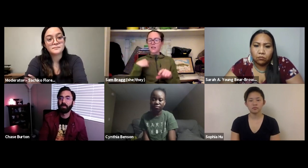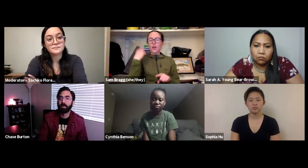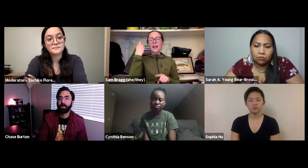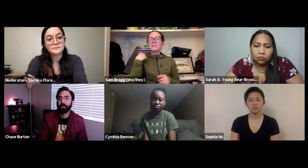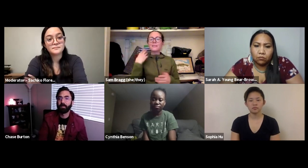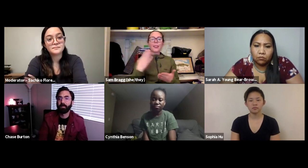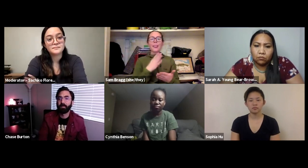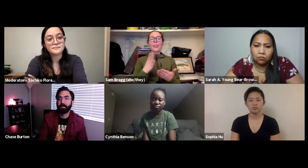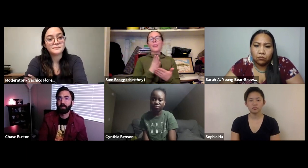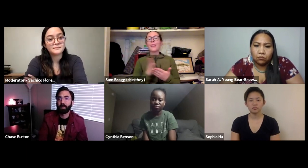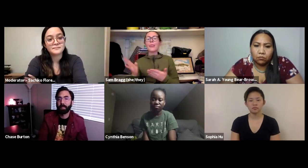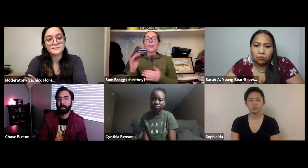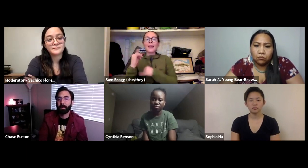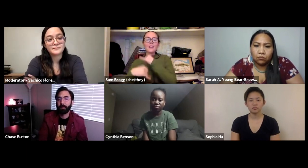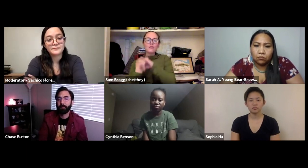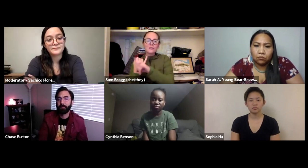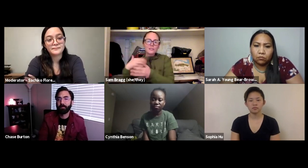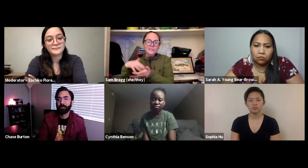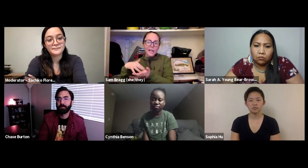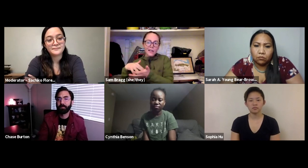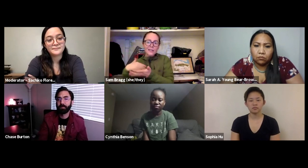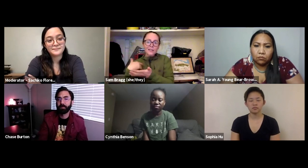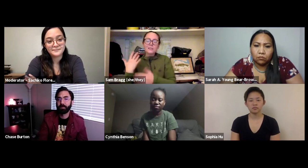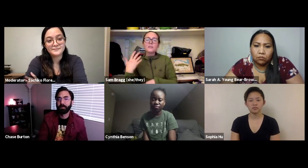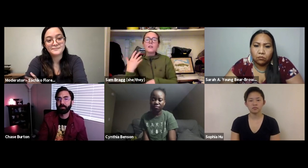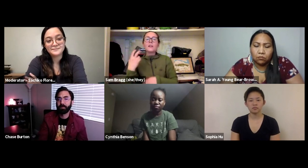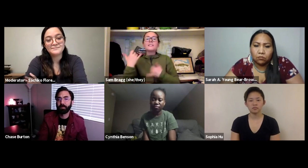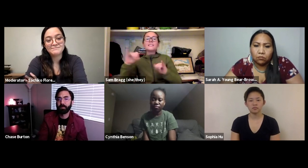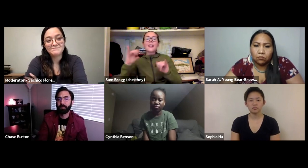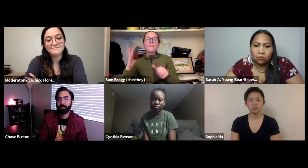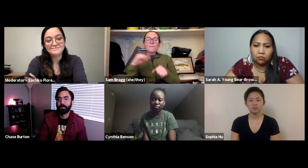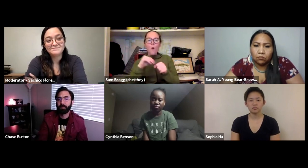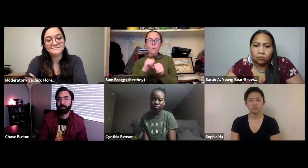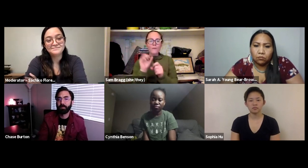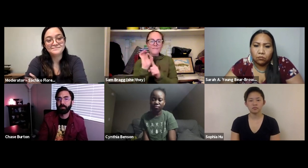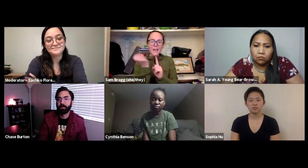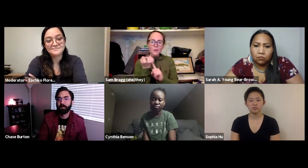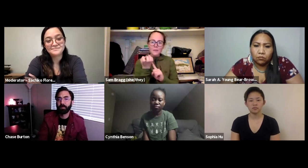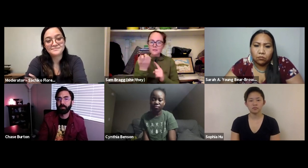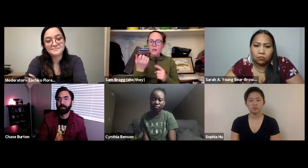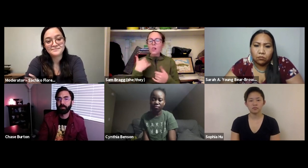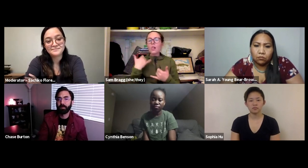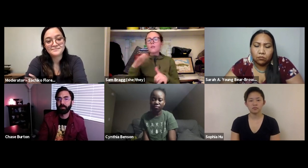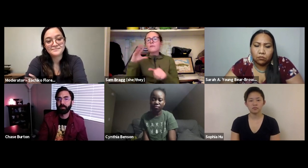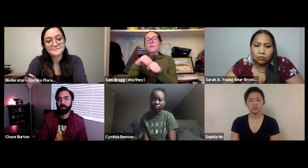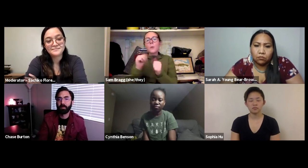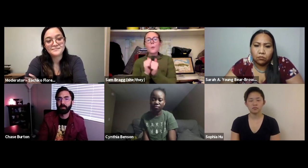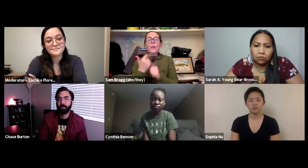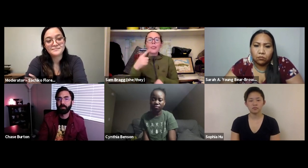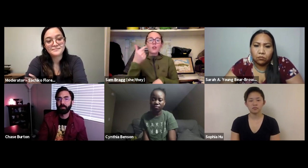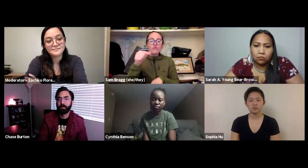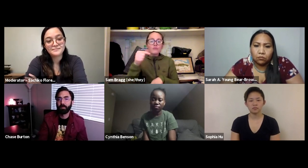did my best. I then went to Gallaudet University, I majored in several different things. I majored in Environmental Science but ended up majoring in International Studies. But I always was